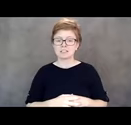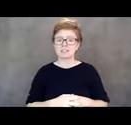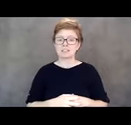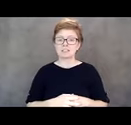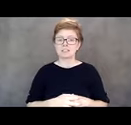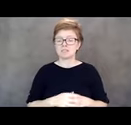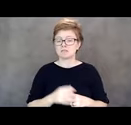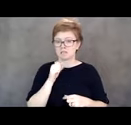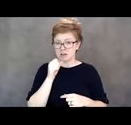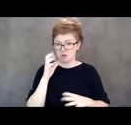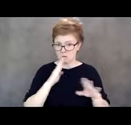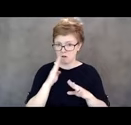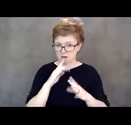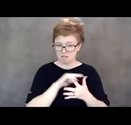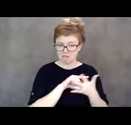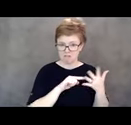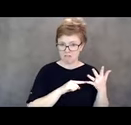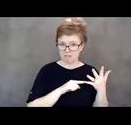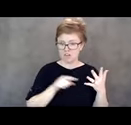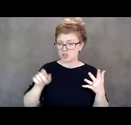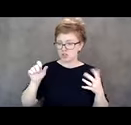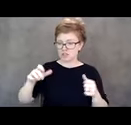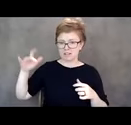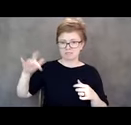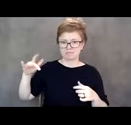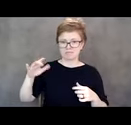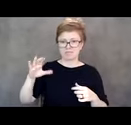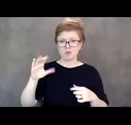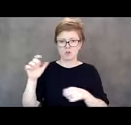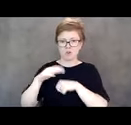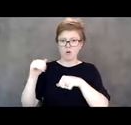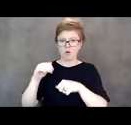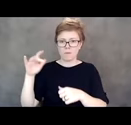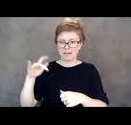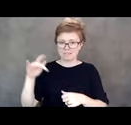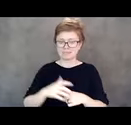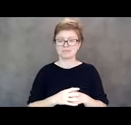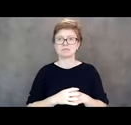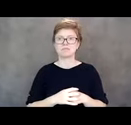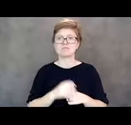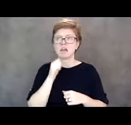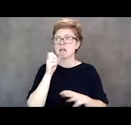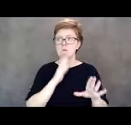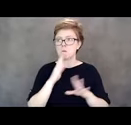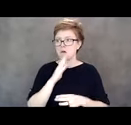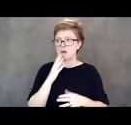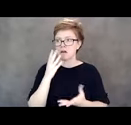was whether or not she would be able to push her call button, to ask for help. I wasn't worried about whether or not she would be able to understand the papers